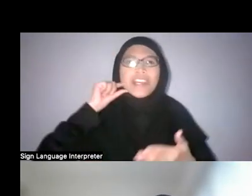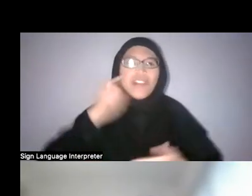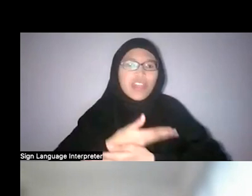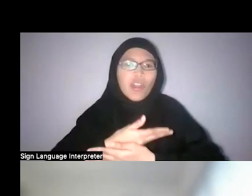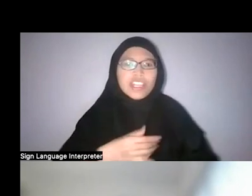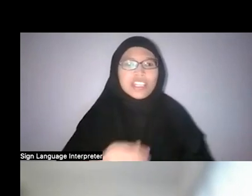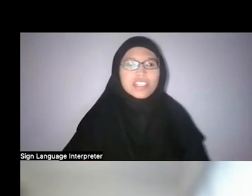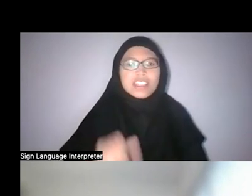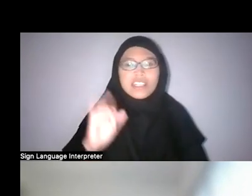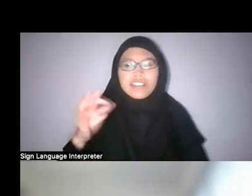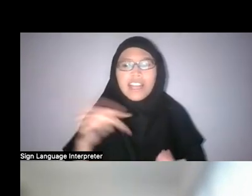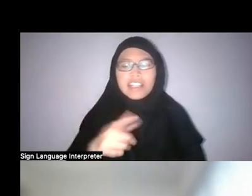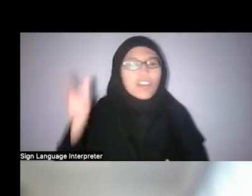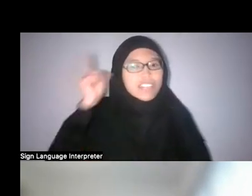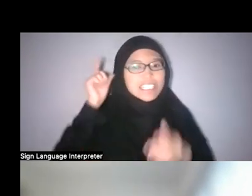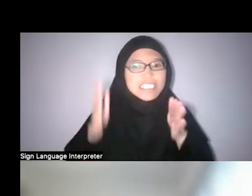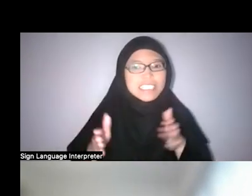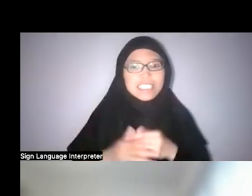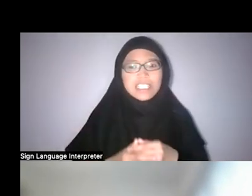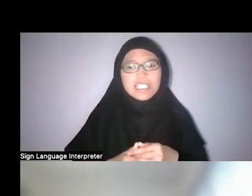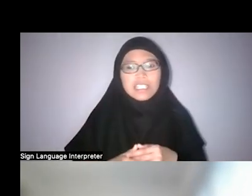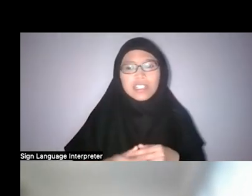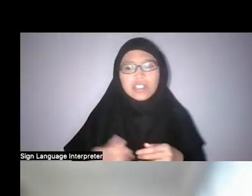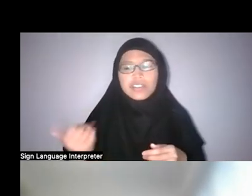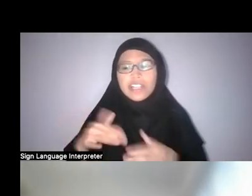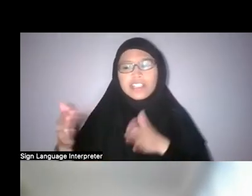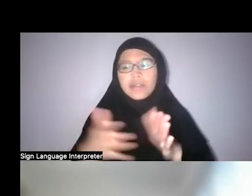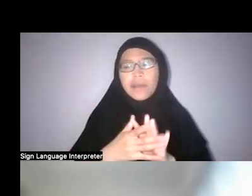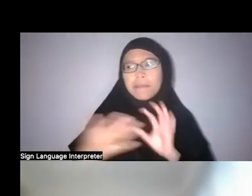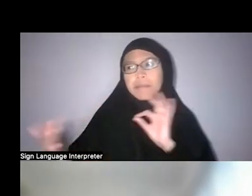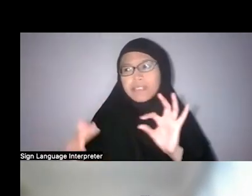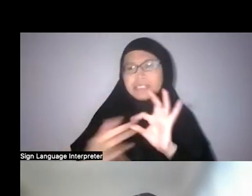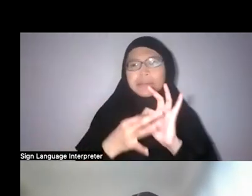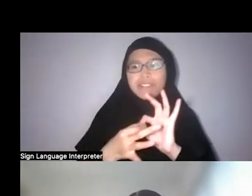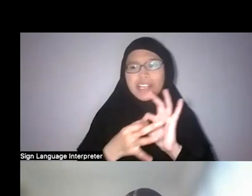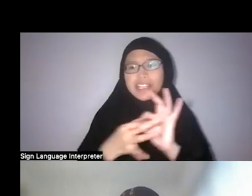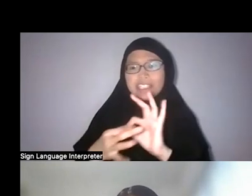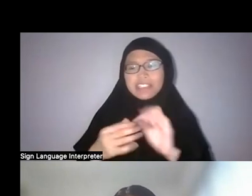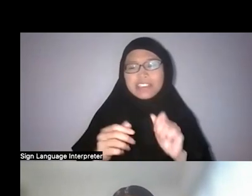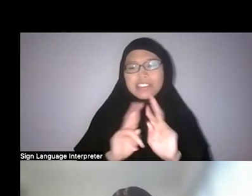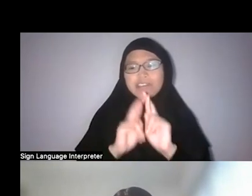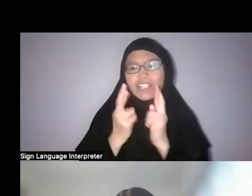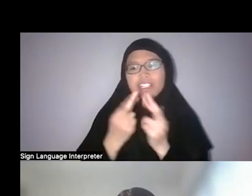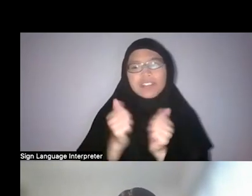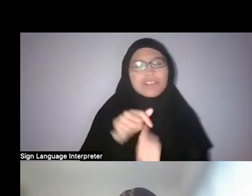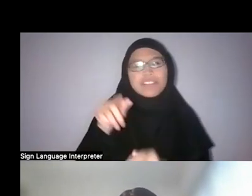If there are any of our listeners who are in any way remotely related to these individual personalities,